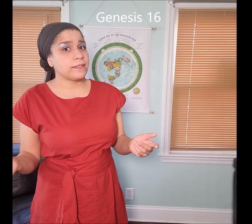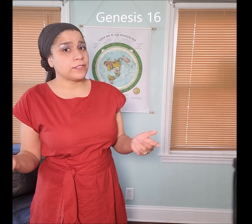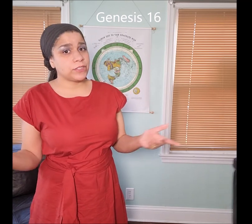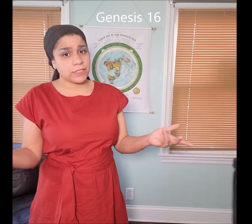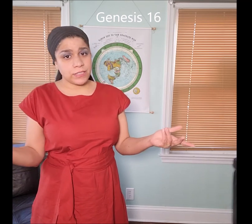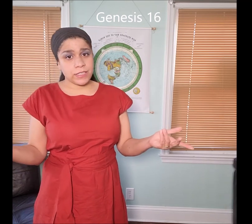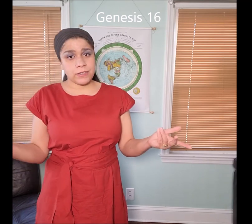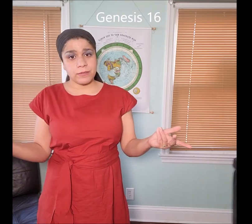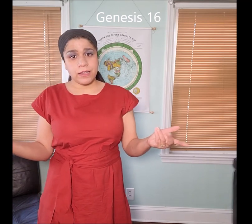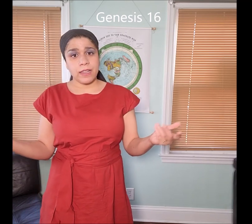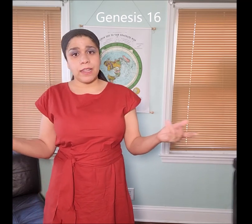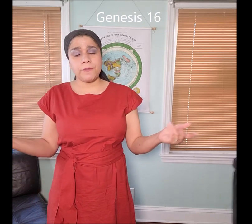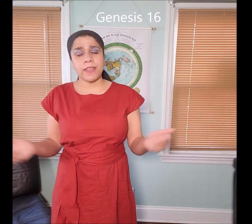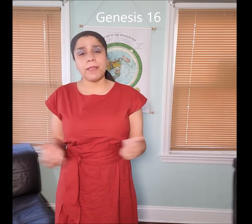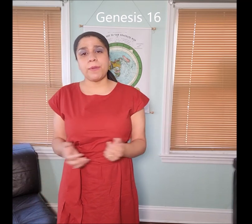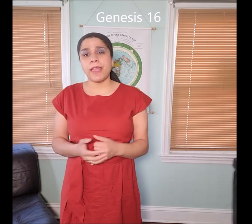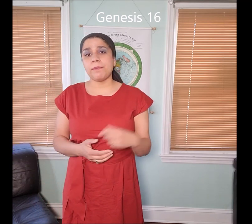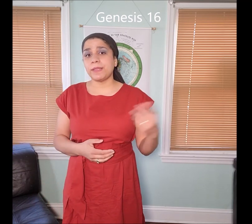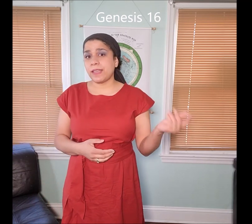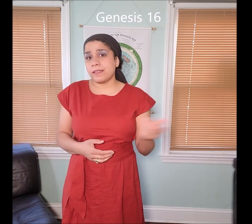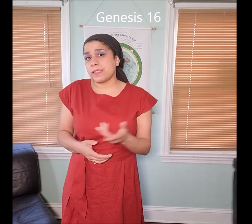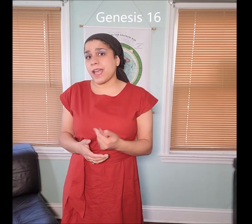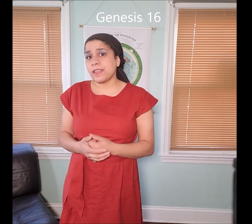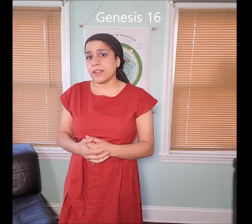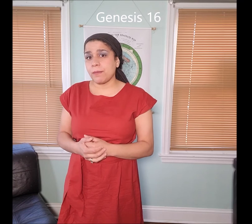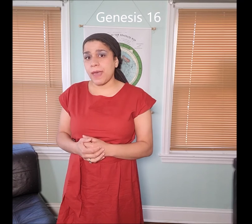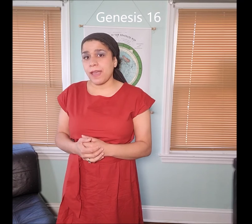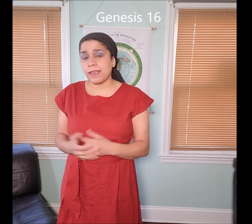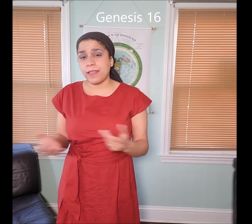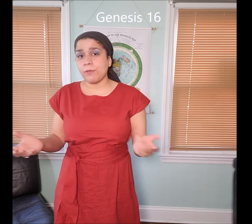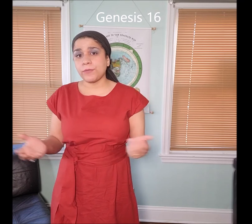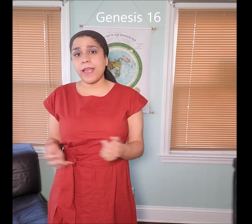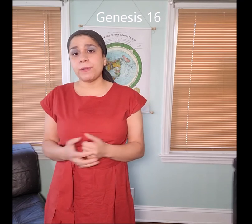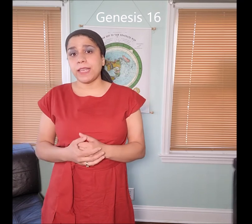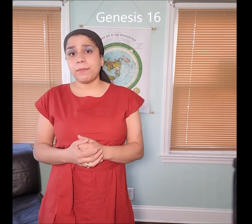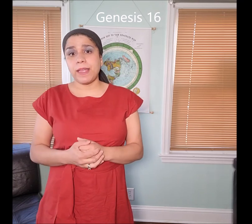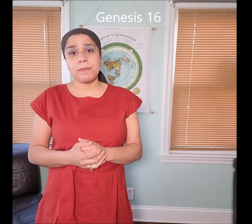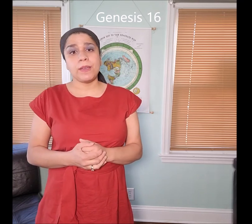she didn't sin. She left Abraham but then decided to come back and that was fine with Abraham